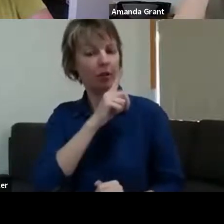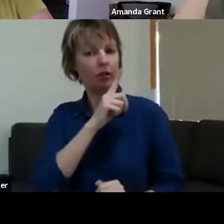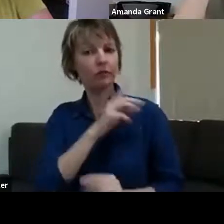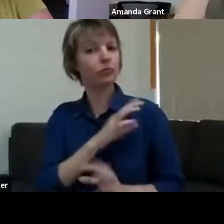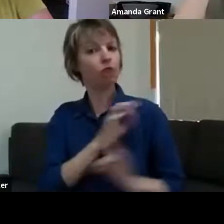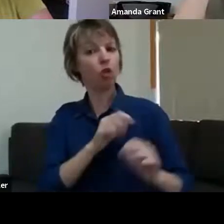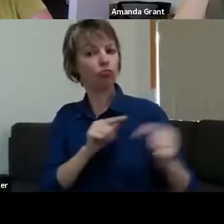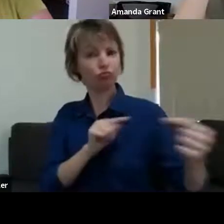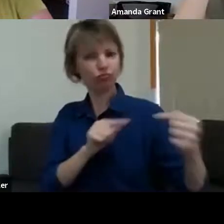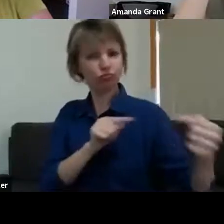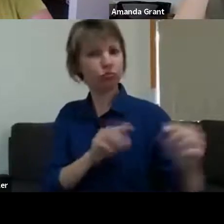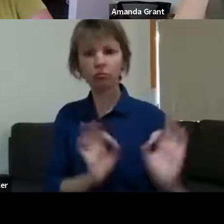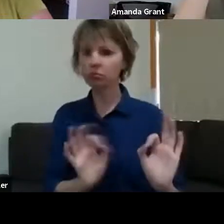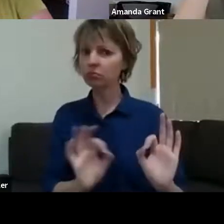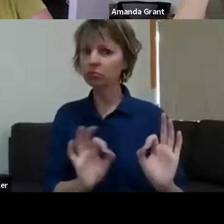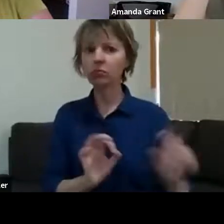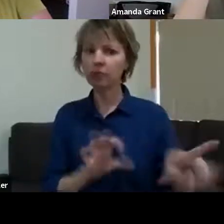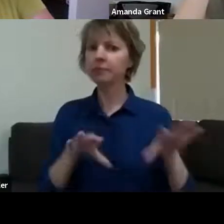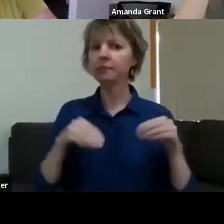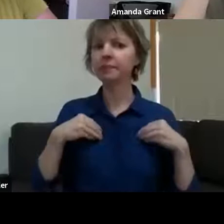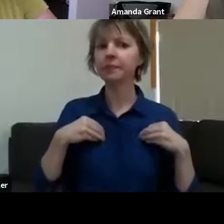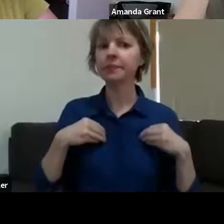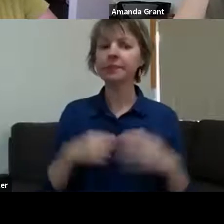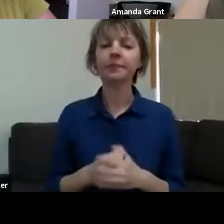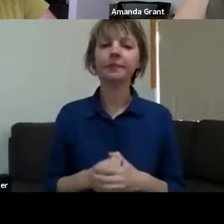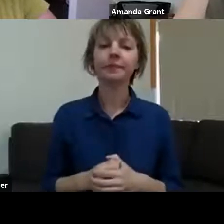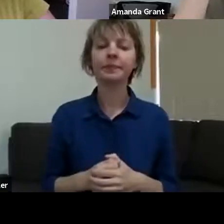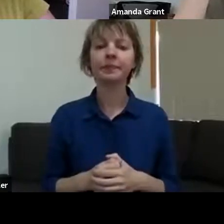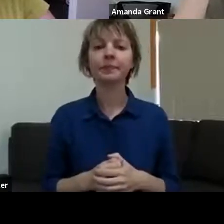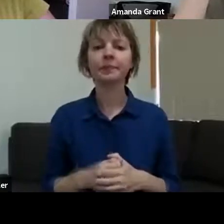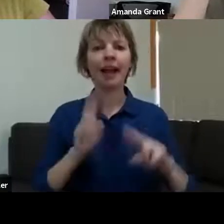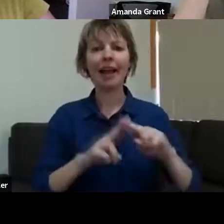which was surprising - really, the fees weren't hugely expensive. And